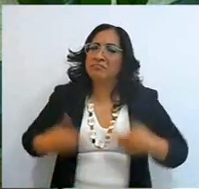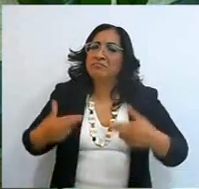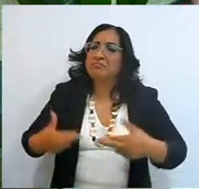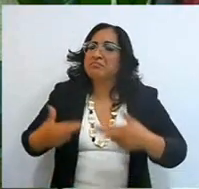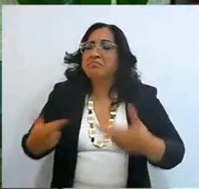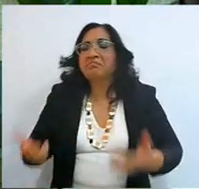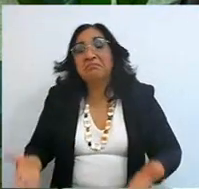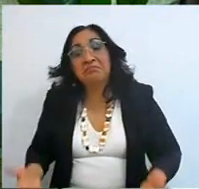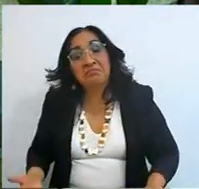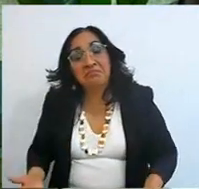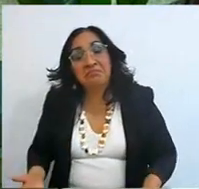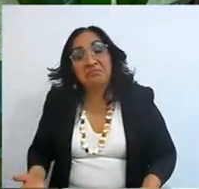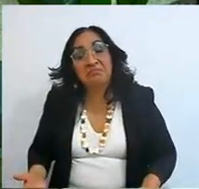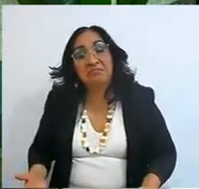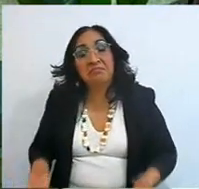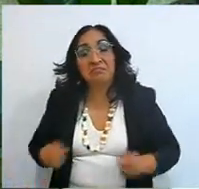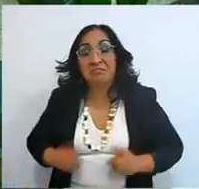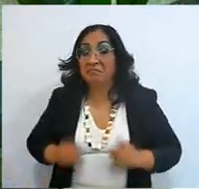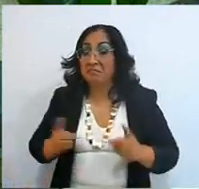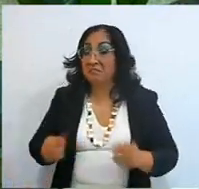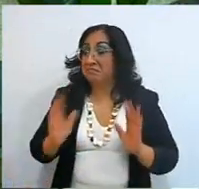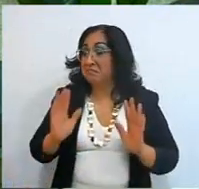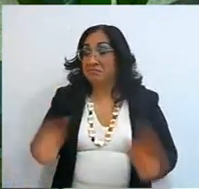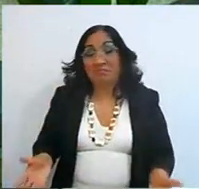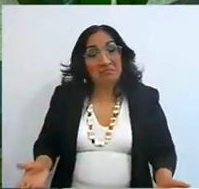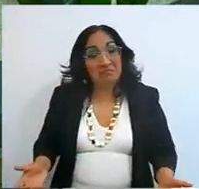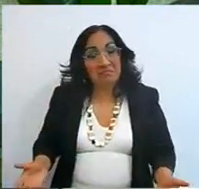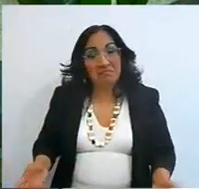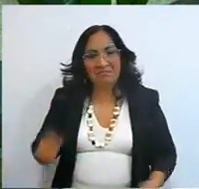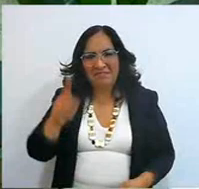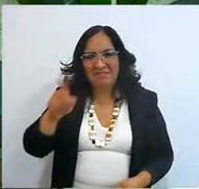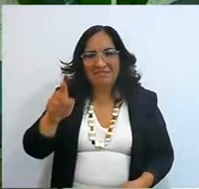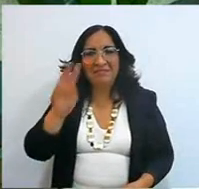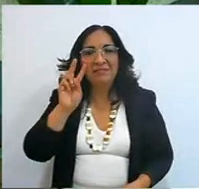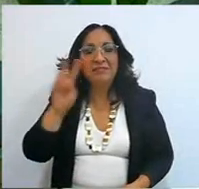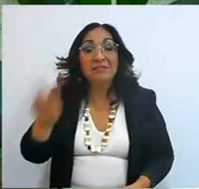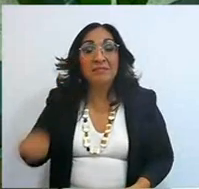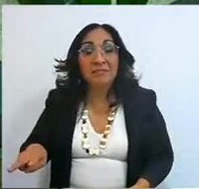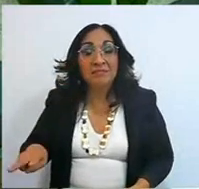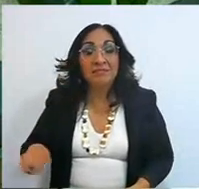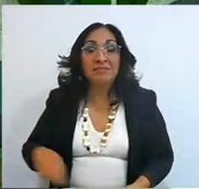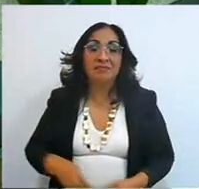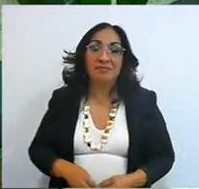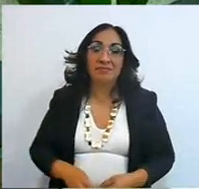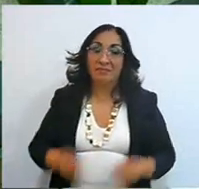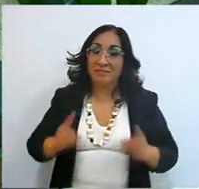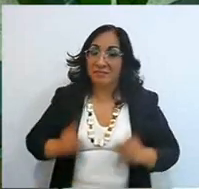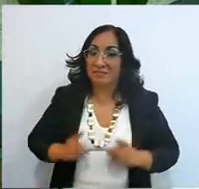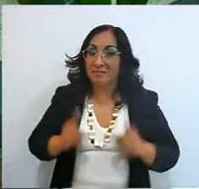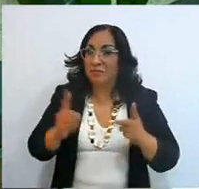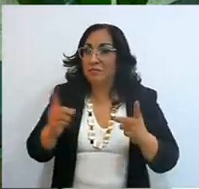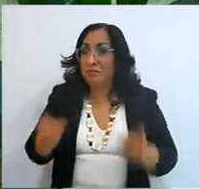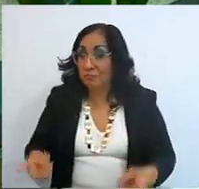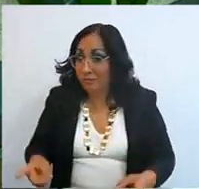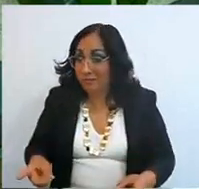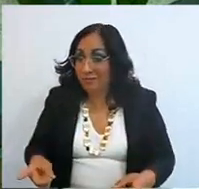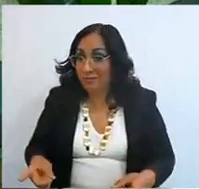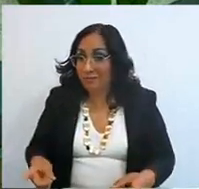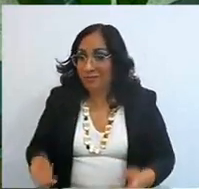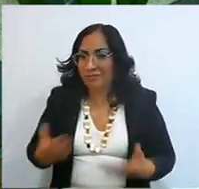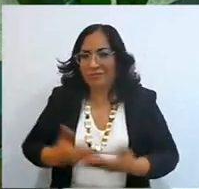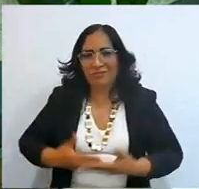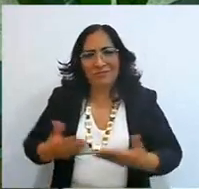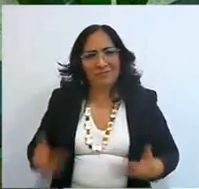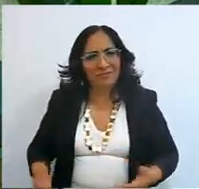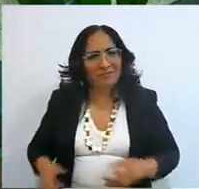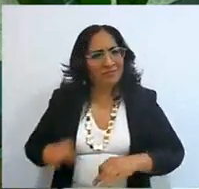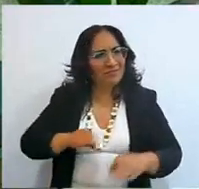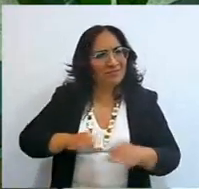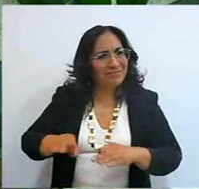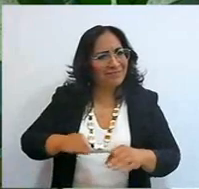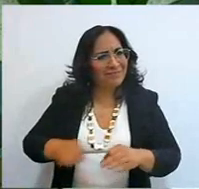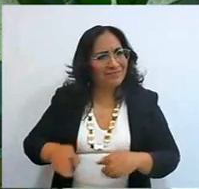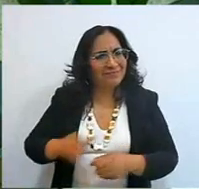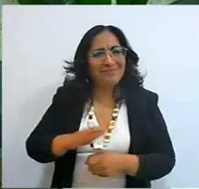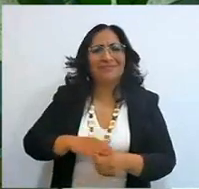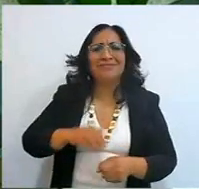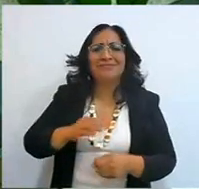I already saw you, Ana, what are you seeing me, I gave you the promised land, work it, finish the conquest, it is already yours,